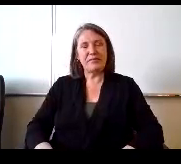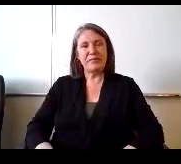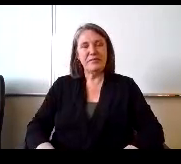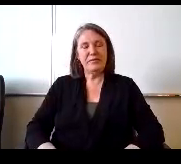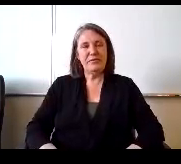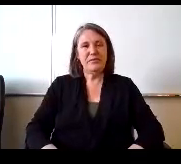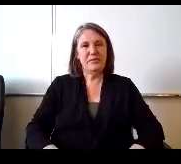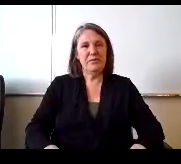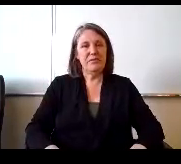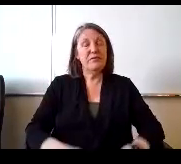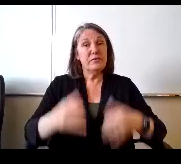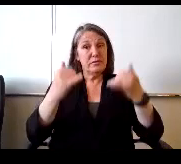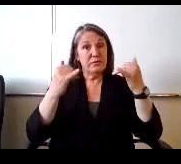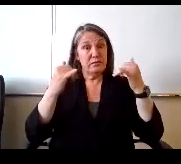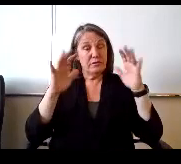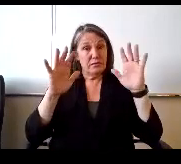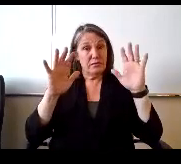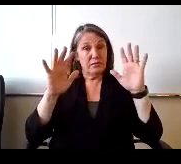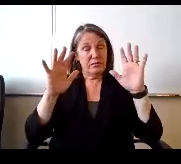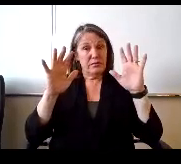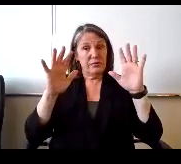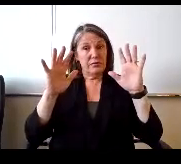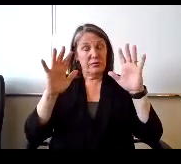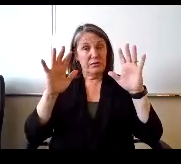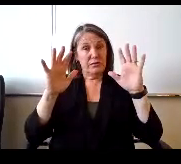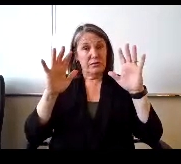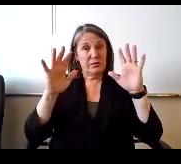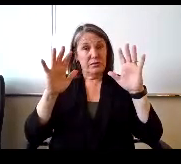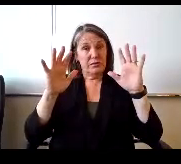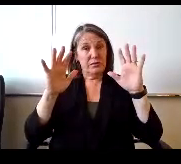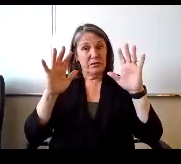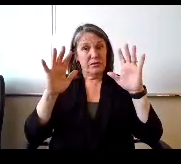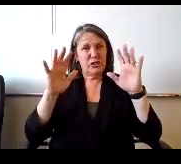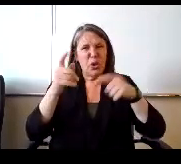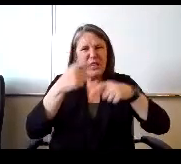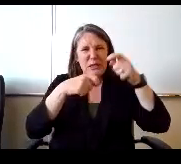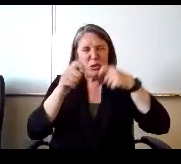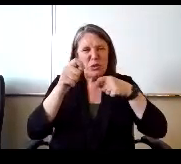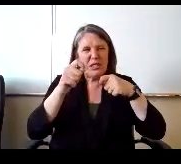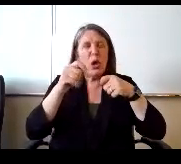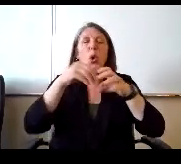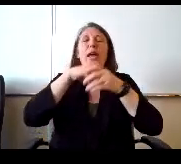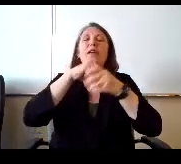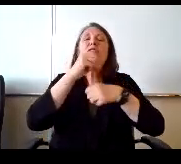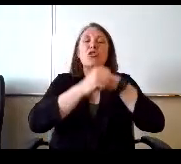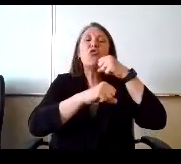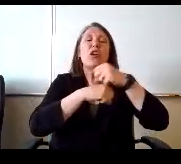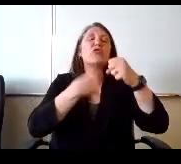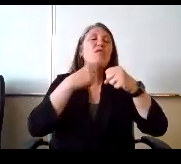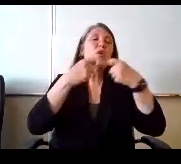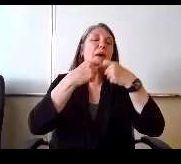whole other than main power. It's yeah infrastructure. How about we do this?